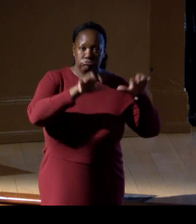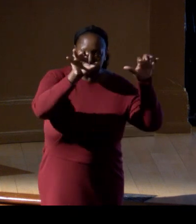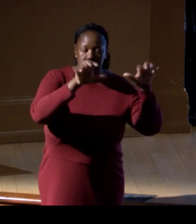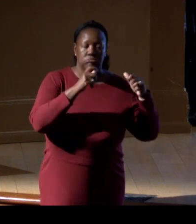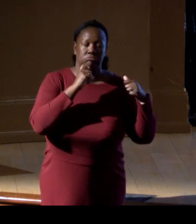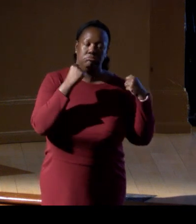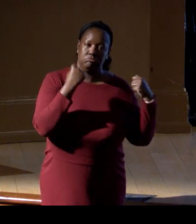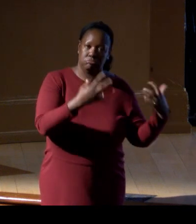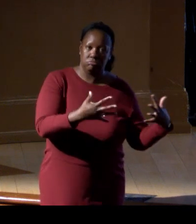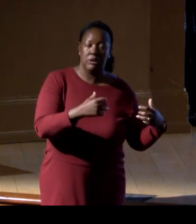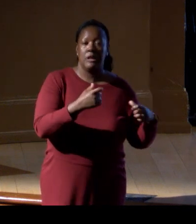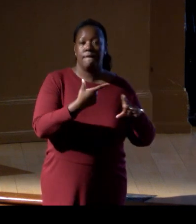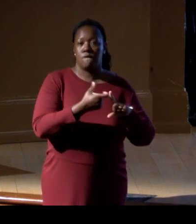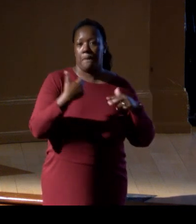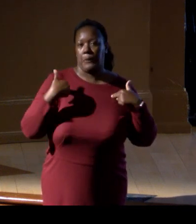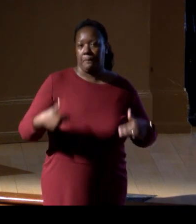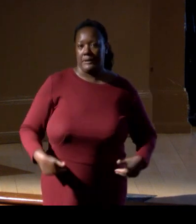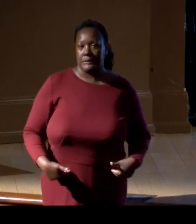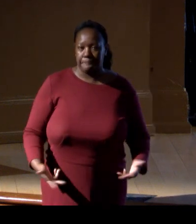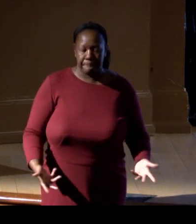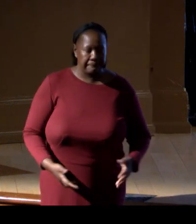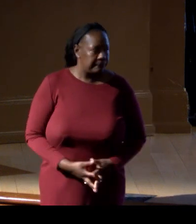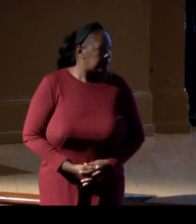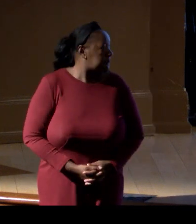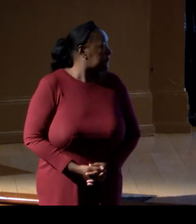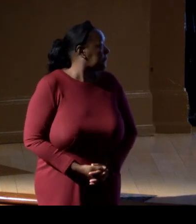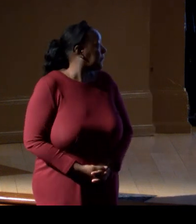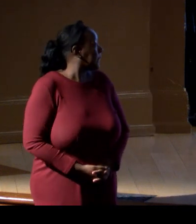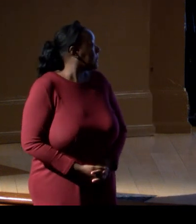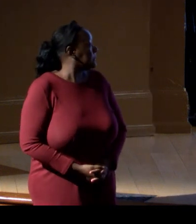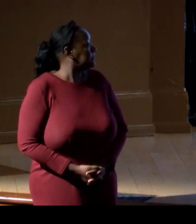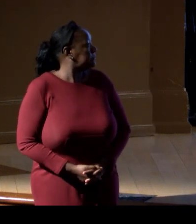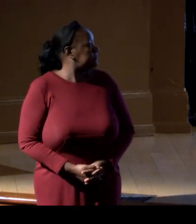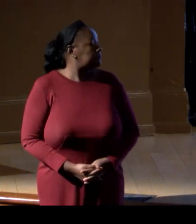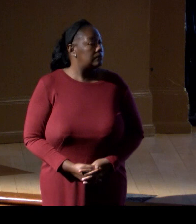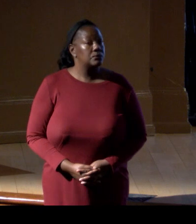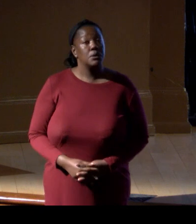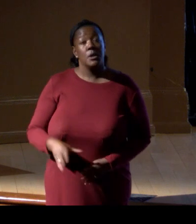human pathogens, right? So if we had, when we collect that water sample,